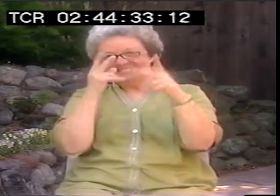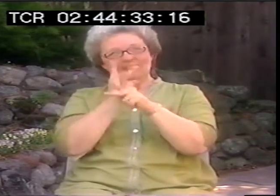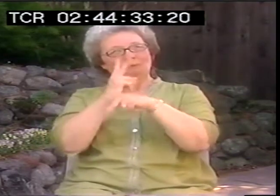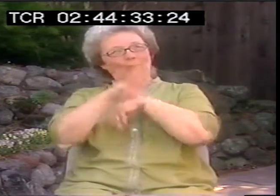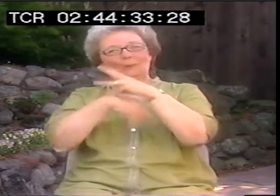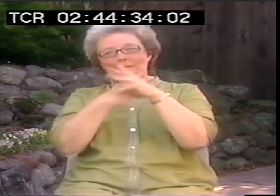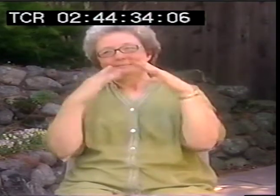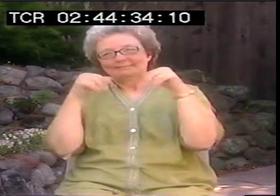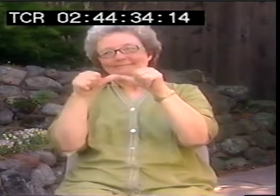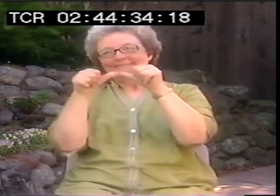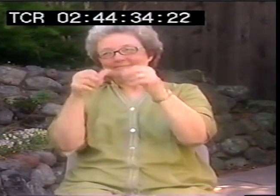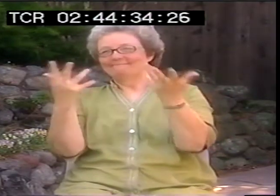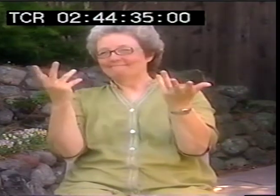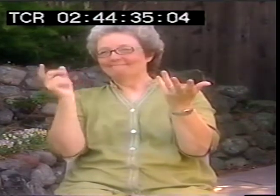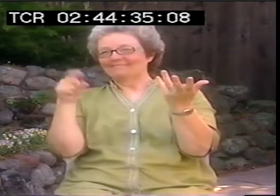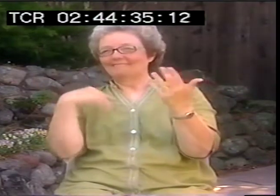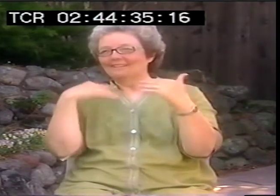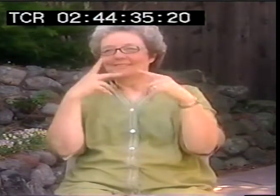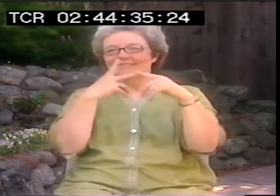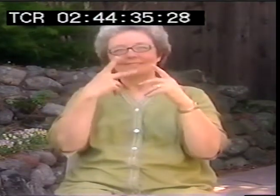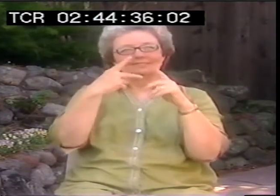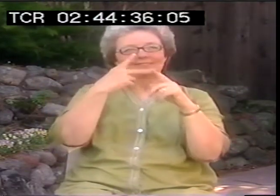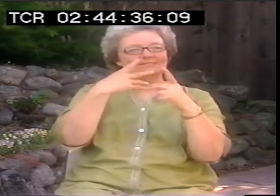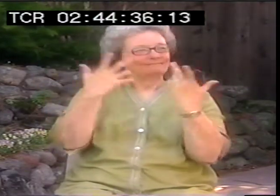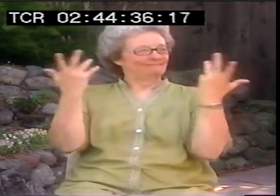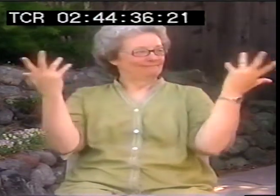And I think that's what keeps the world turning right? That balance.